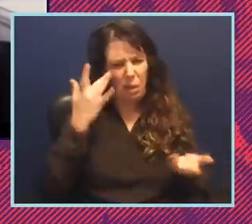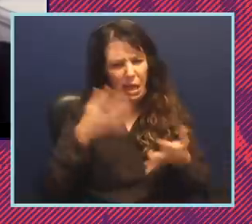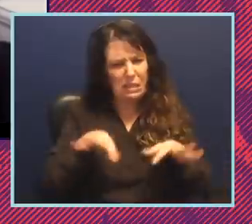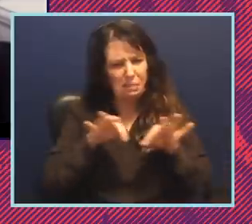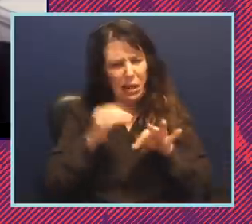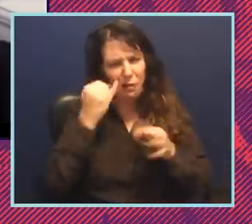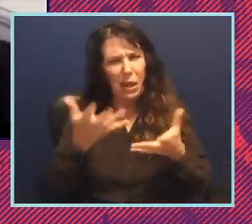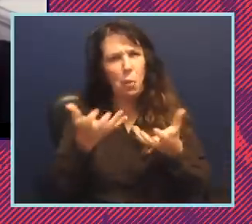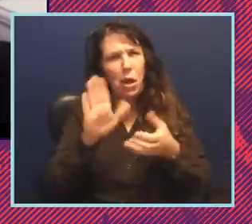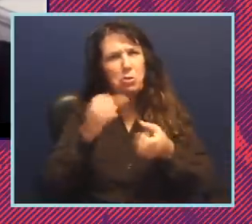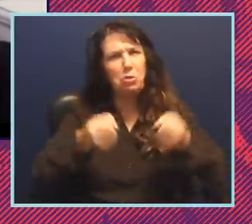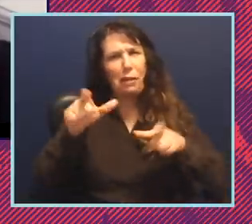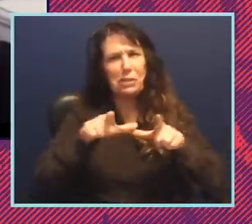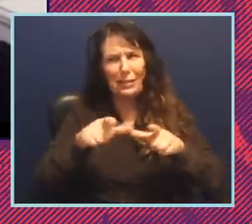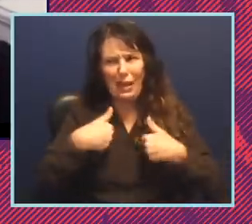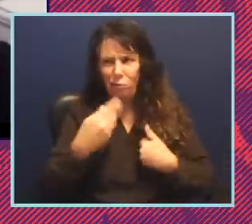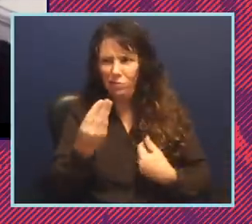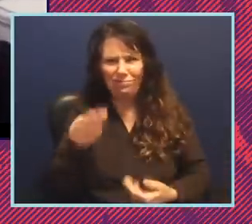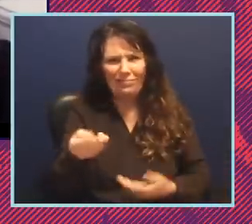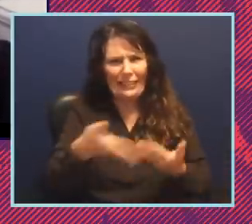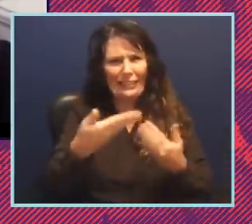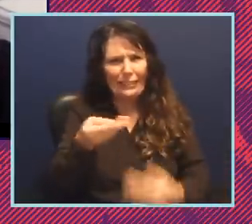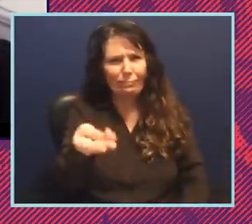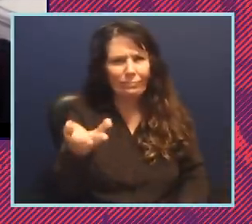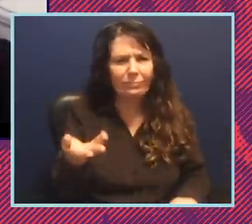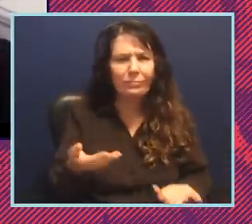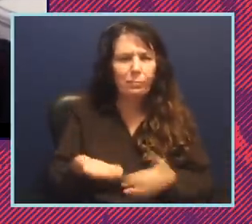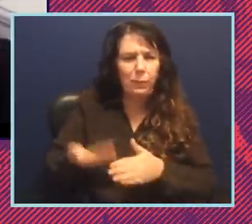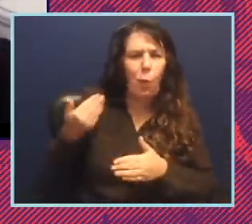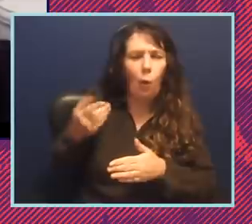for a driver's license?" She's got one. She had one. She's no longer alive. But I had to